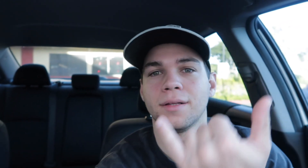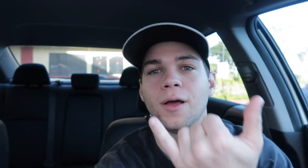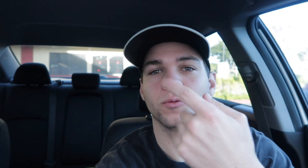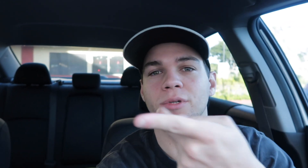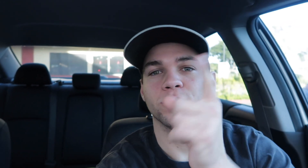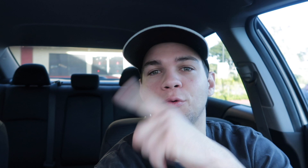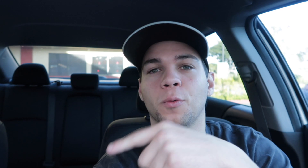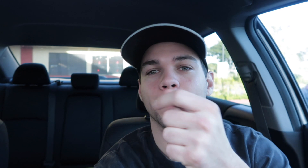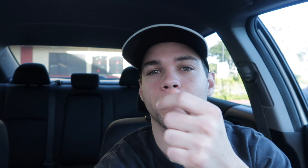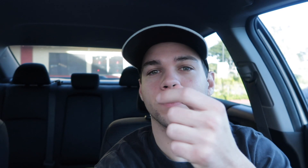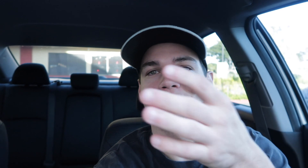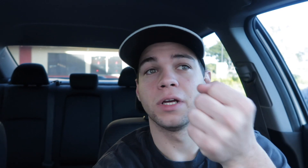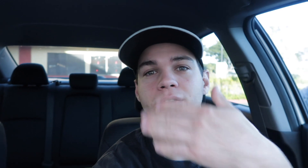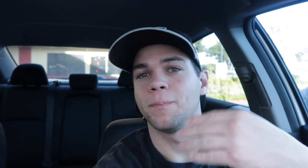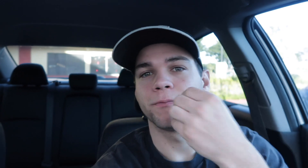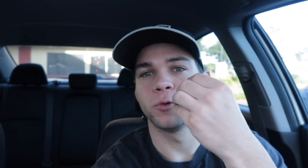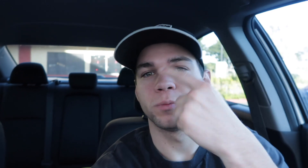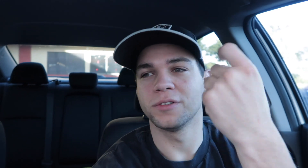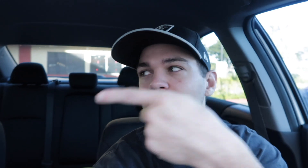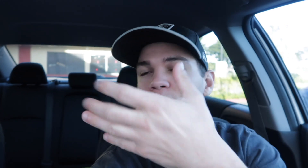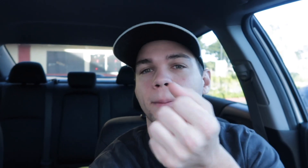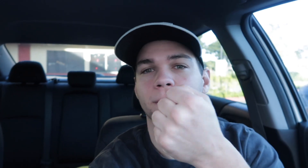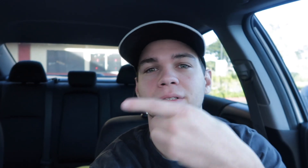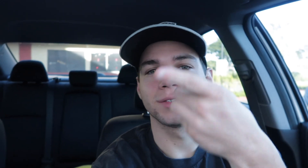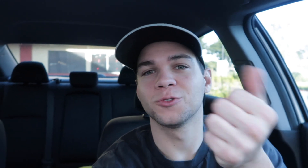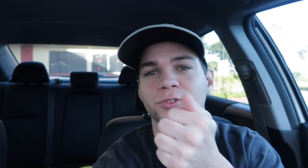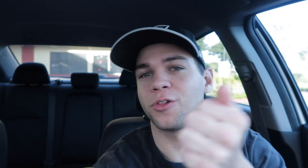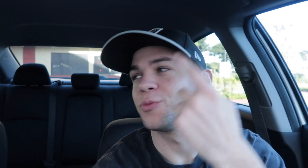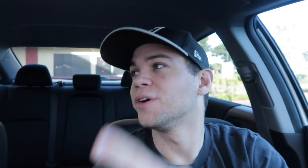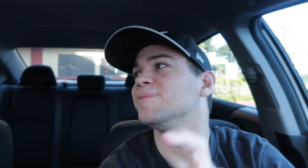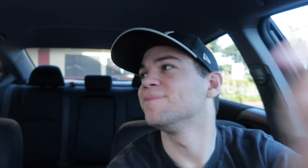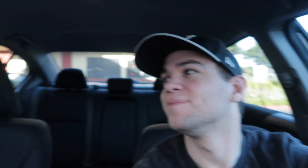we're gonna go get some food, because we're going to make dinner together, right?